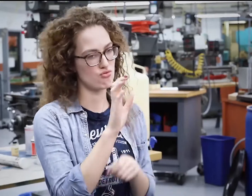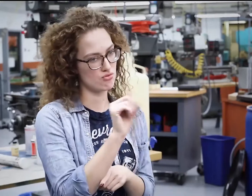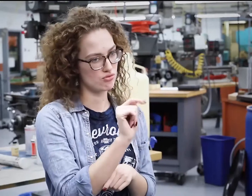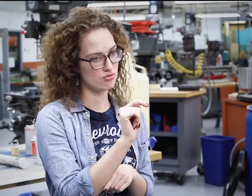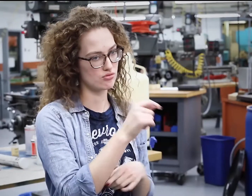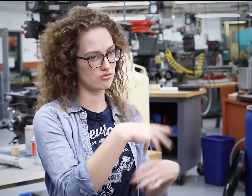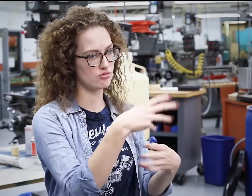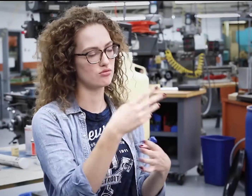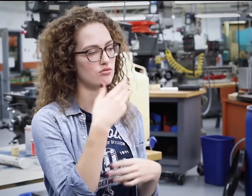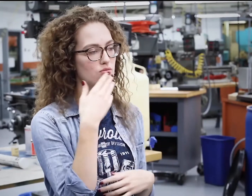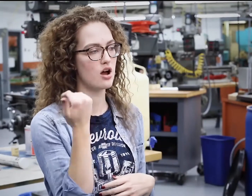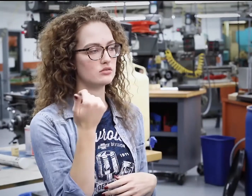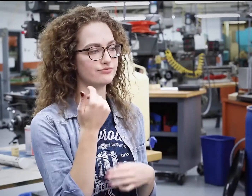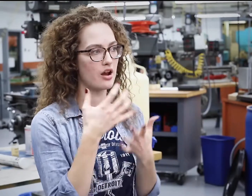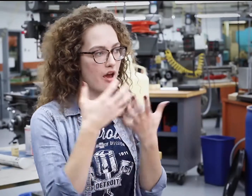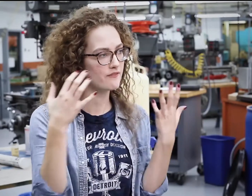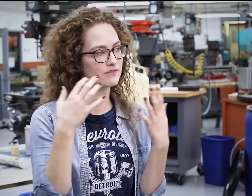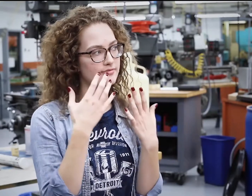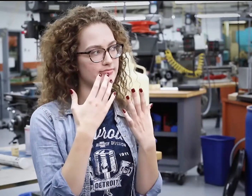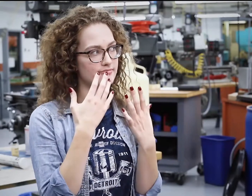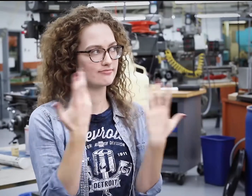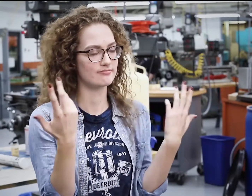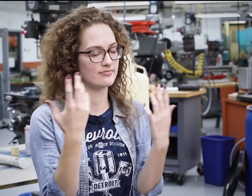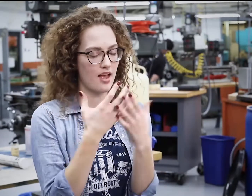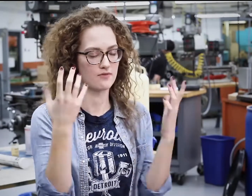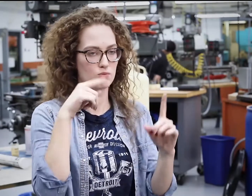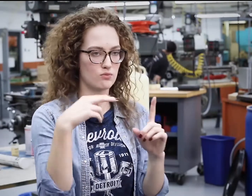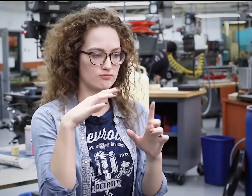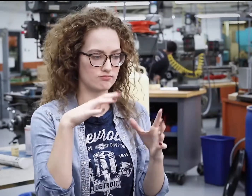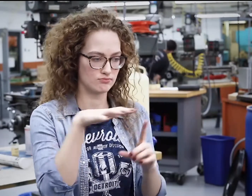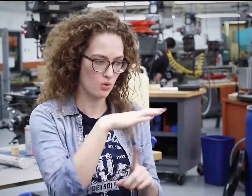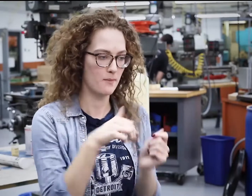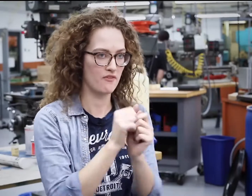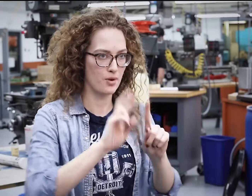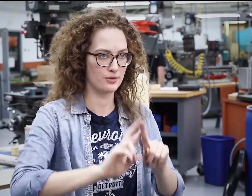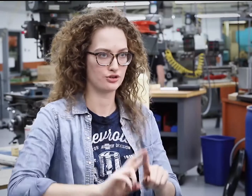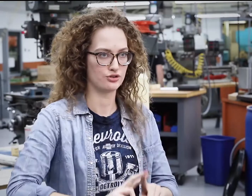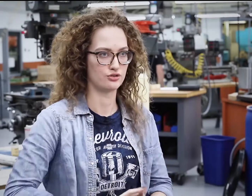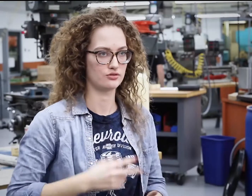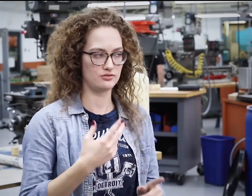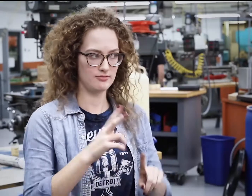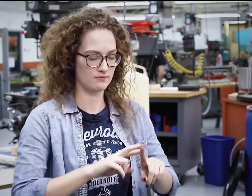I use speech-to-text transcription because so much centers around the vocabulary, which